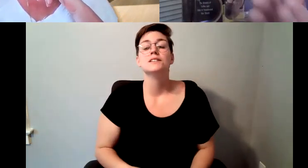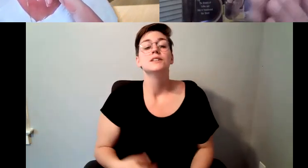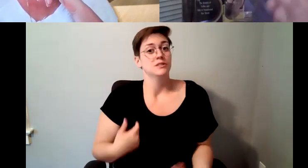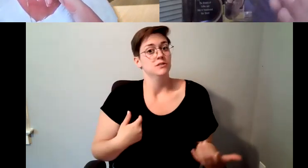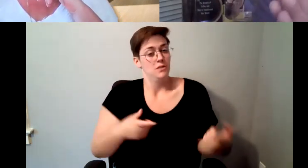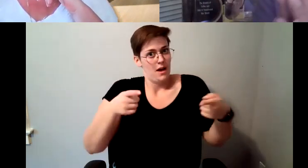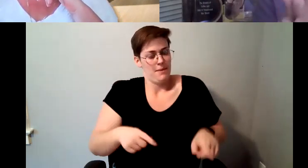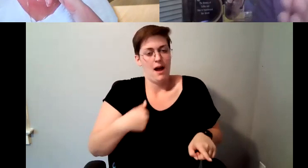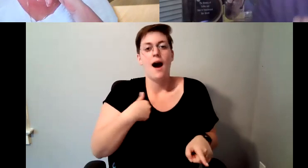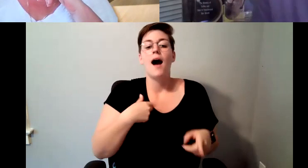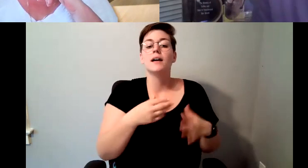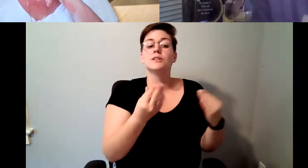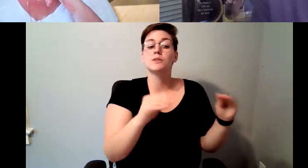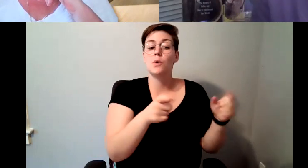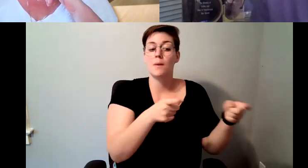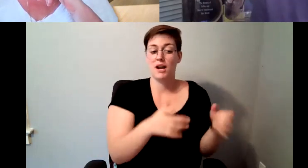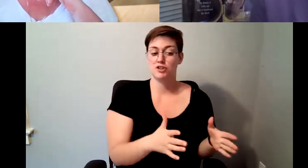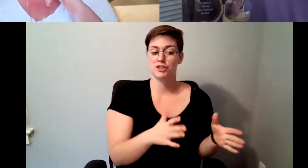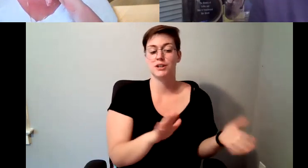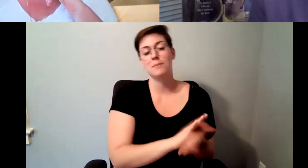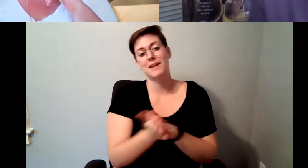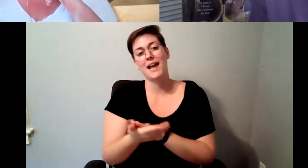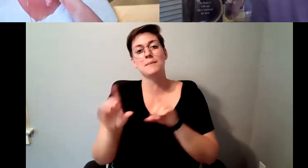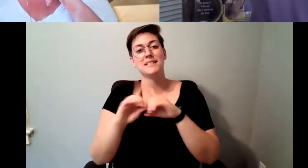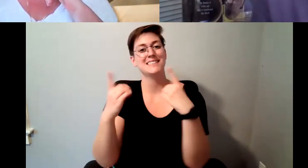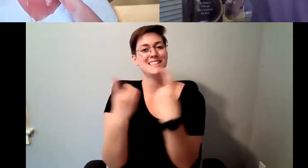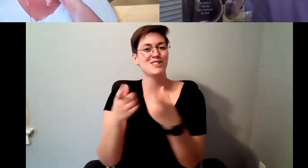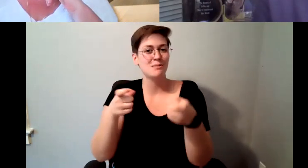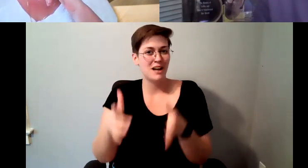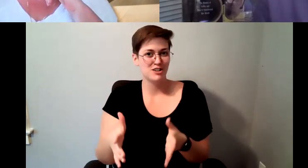a middle stint as a learning specialist where I was a teacher for Starbucks.